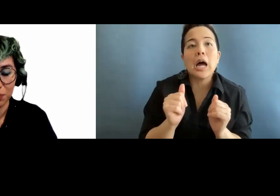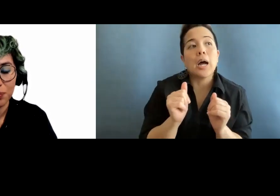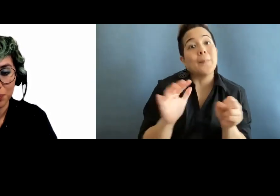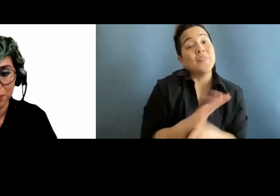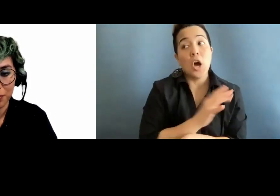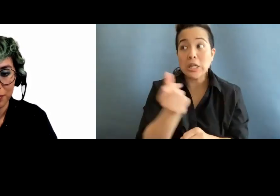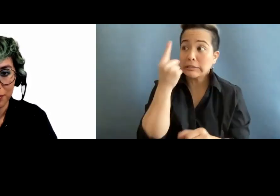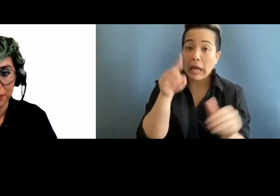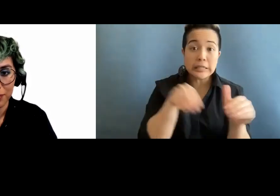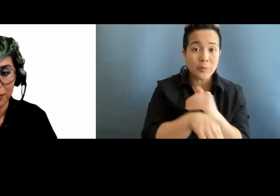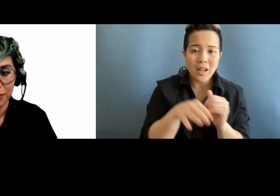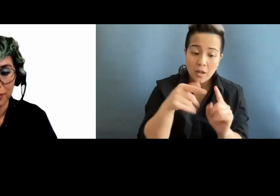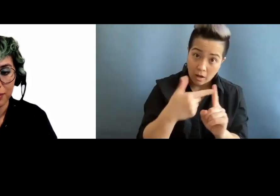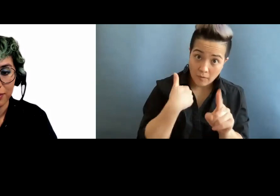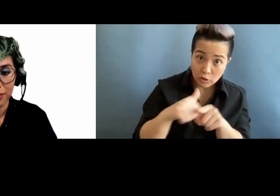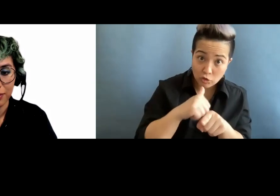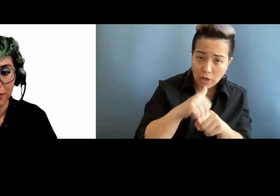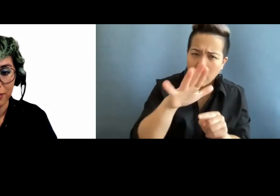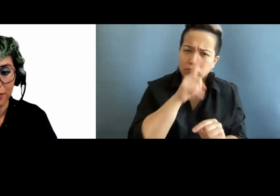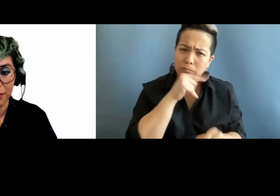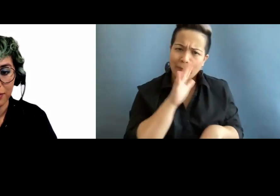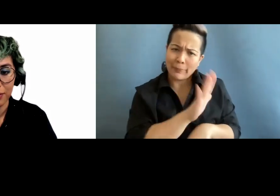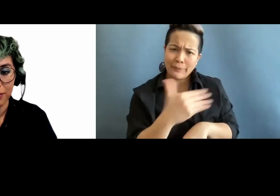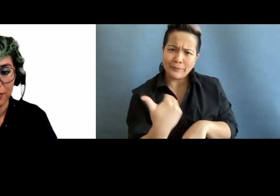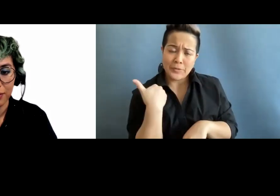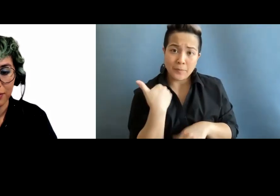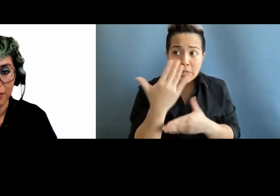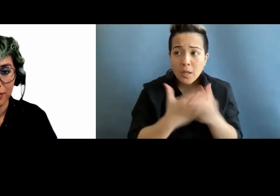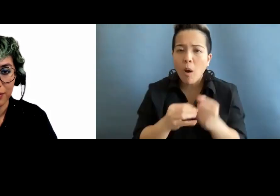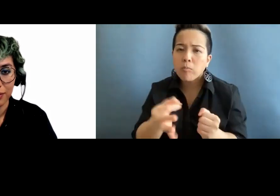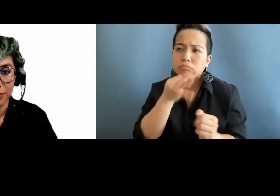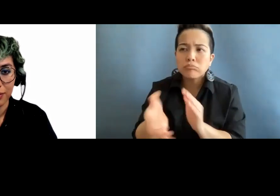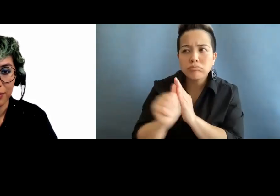because they are not trained on it. No fault of their own. Some are more savvy than others. And